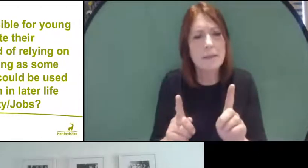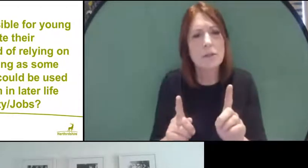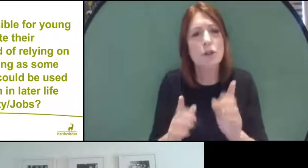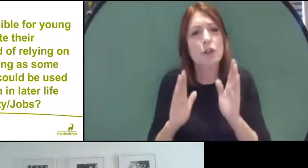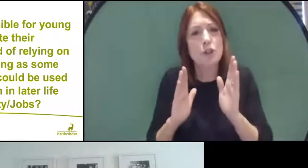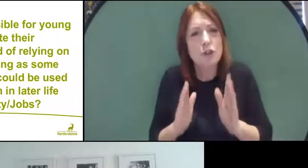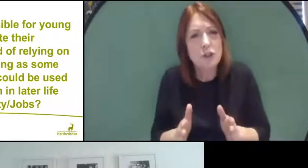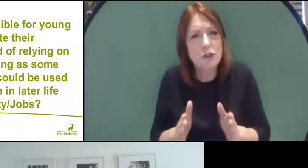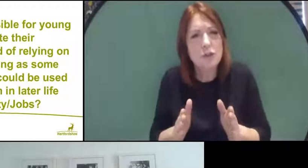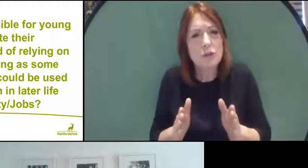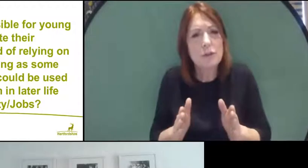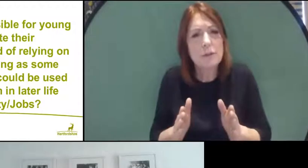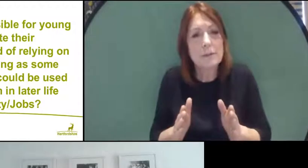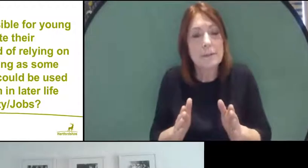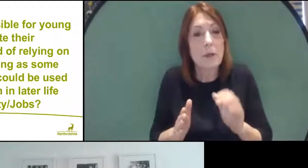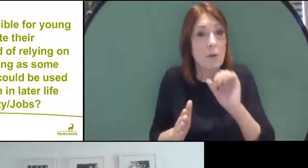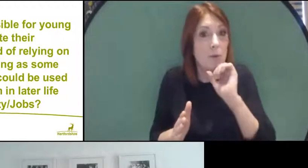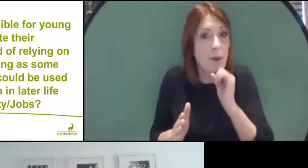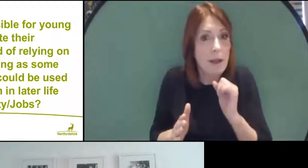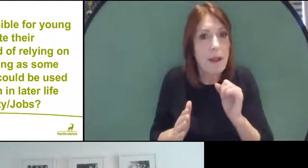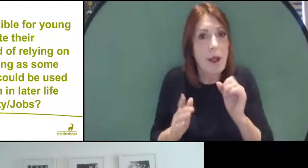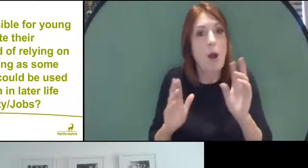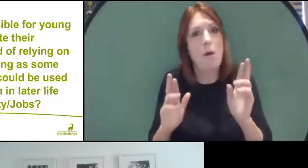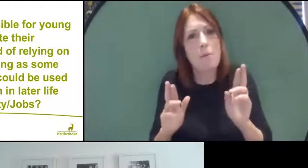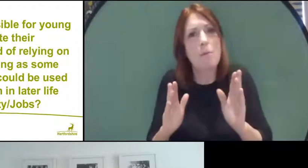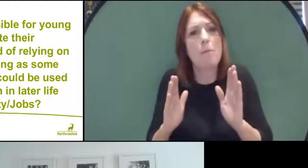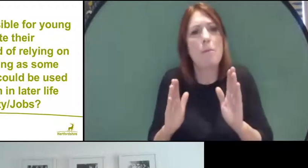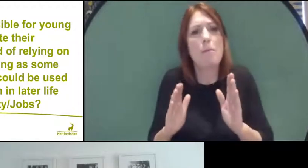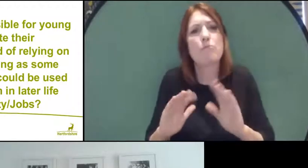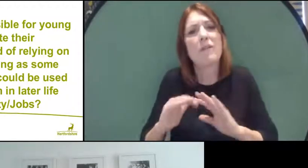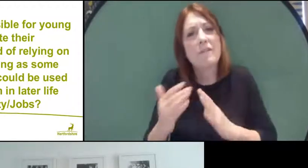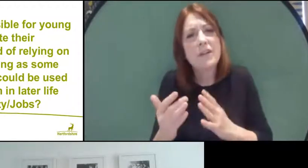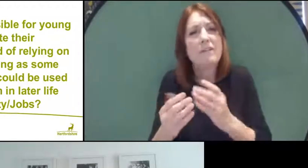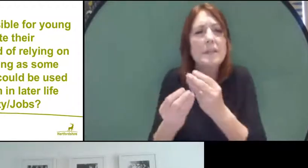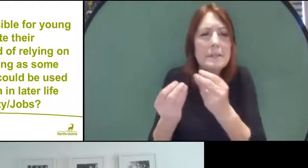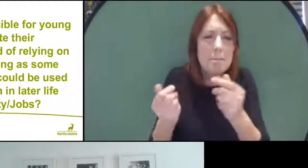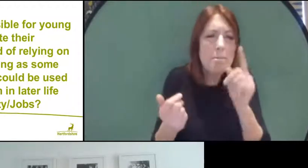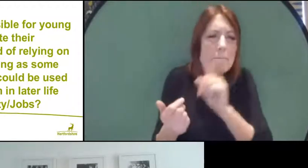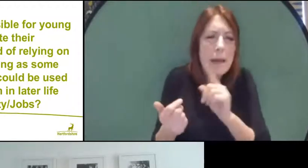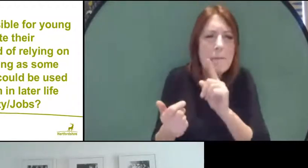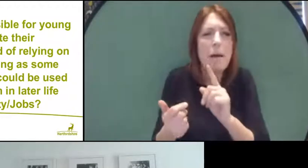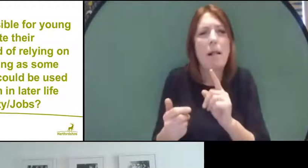some and there is meant to be some provision for people who are private candidates.